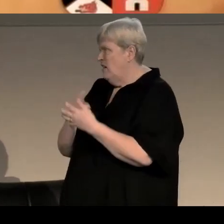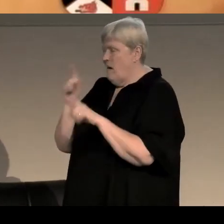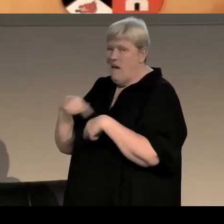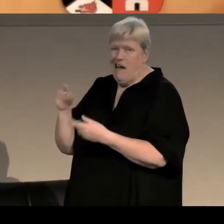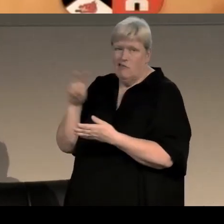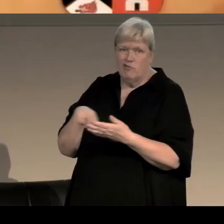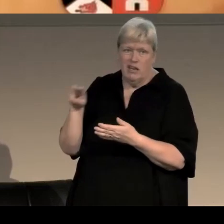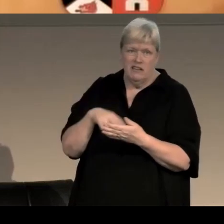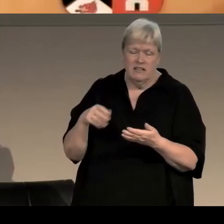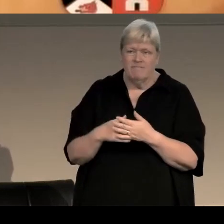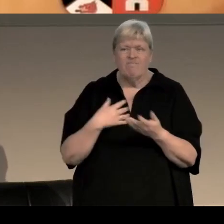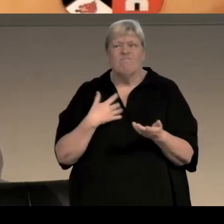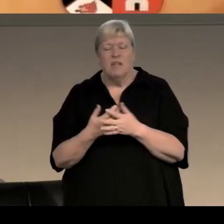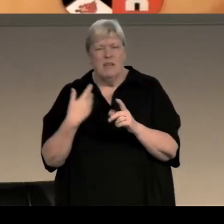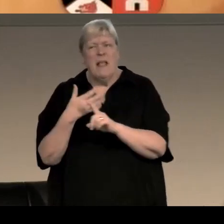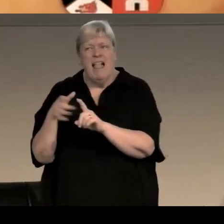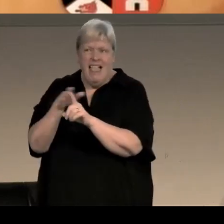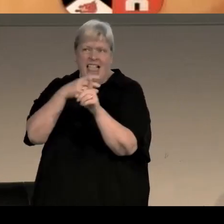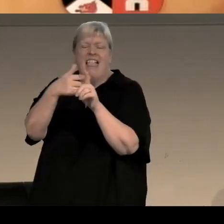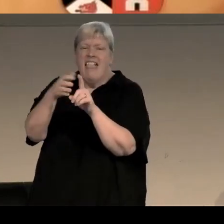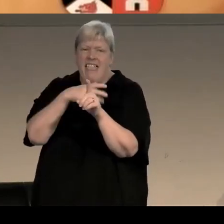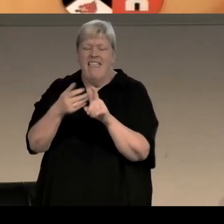Strings had been pulled, an offer made. She couldn’t refuse.